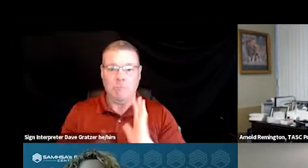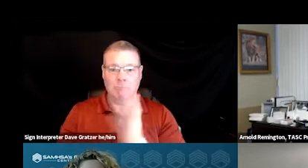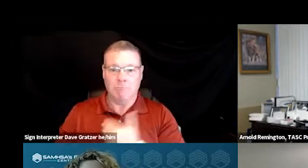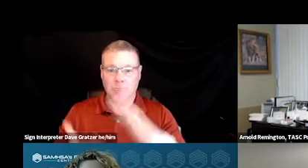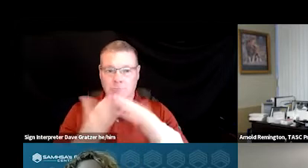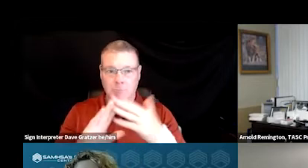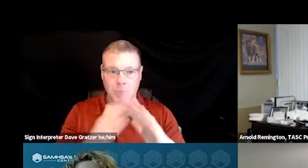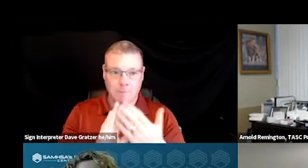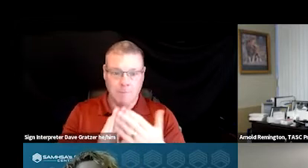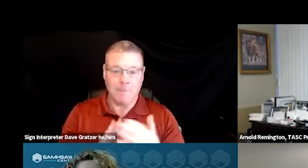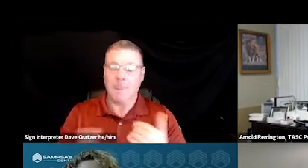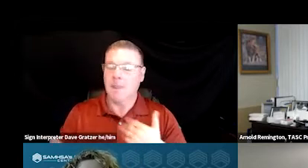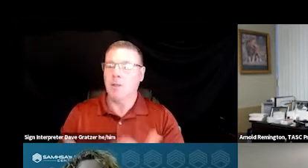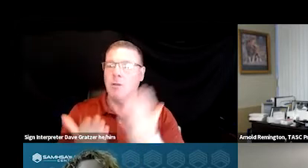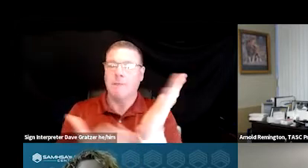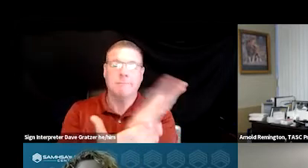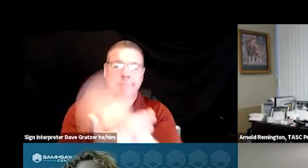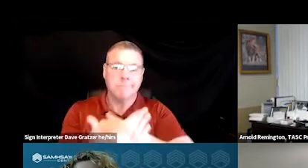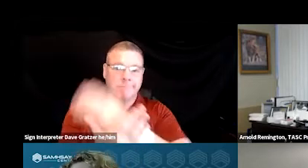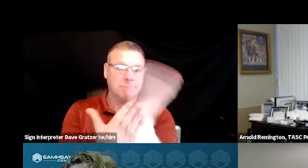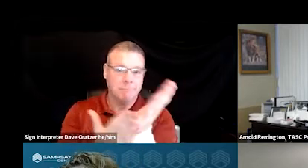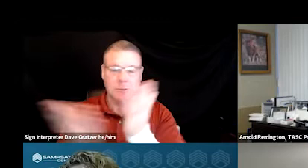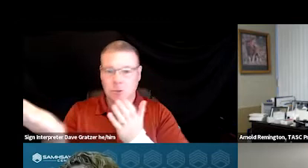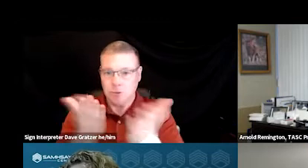We offer a wide range of services across the lifespan,